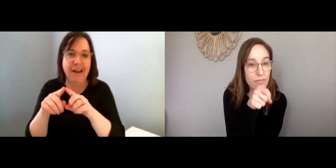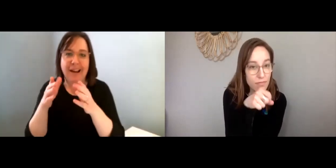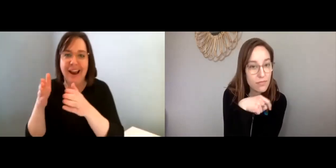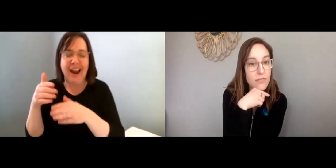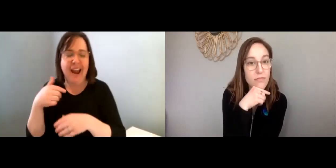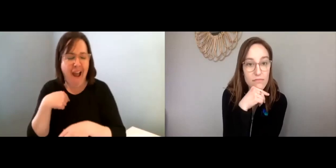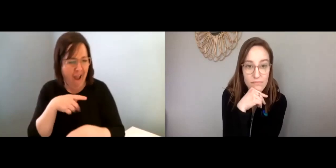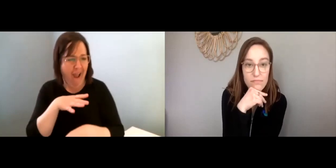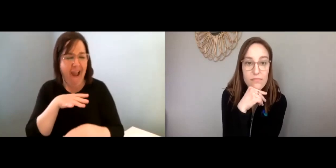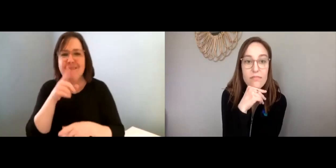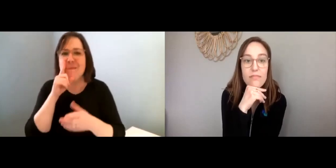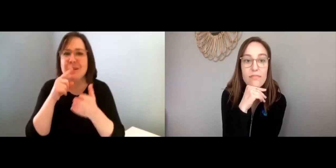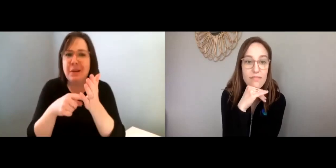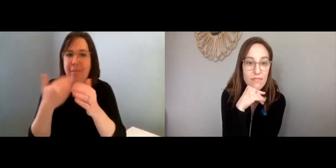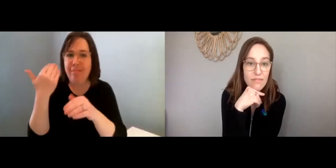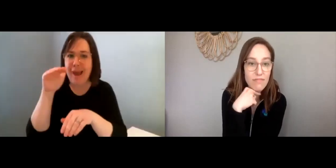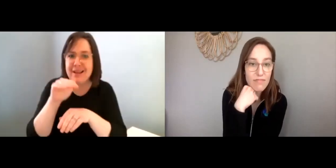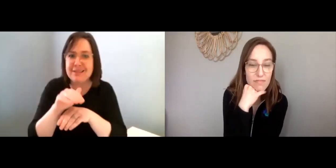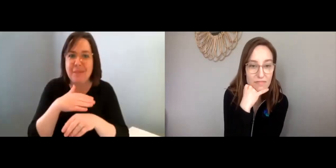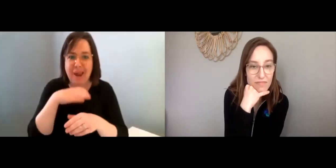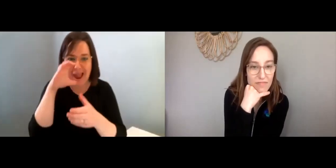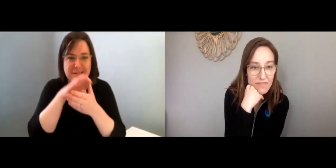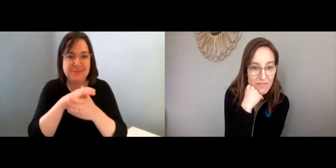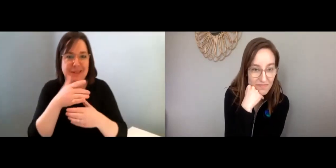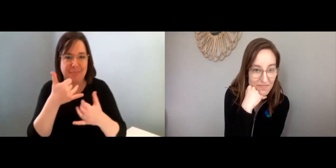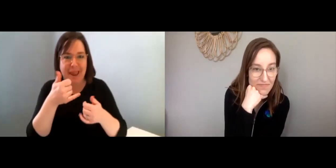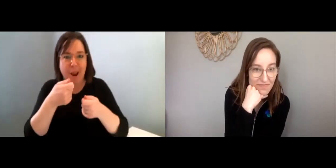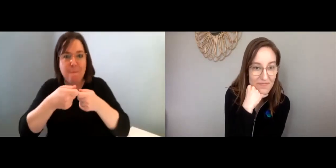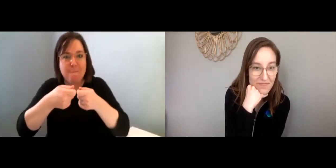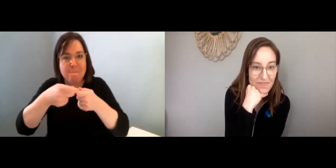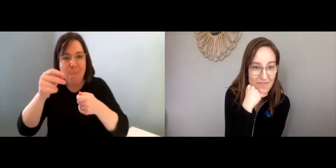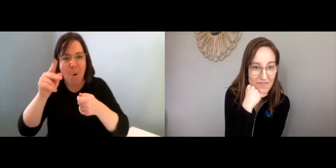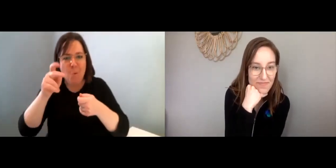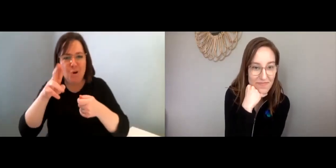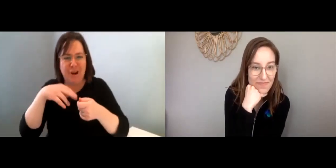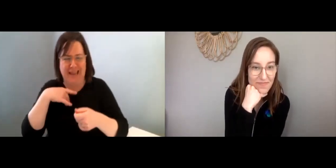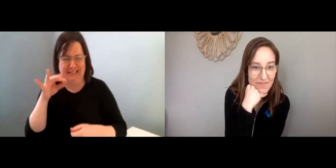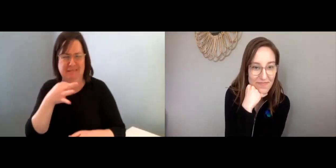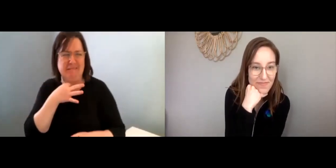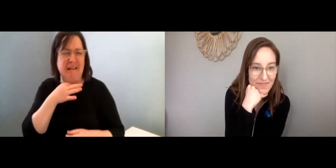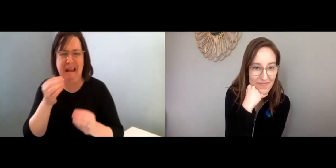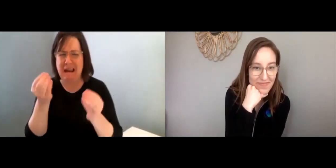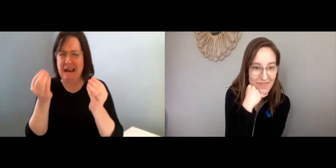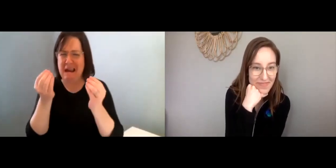I mean yeah, there’s such a variety of options. For instance, last night my husband was playing poker,